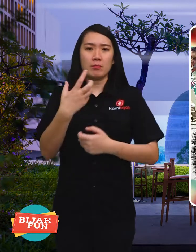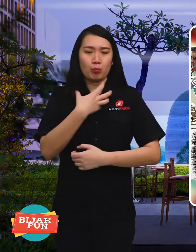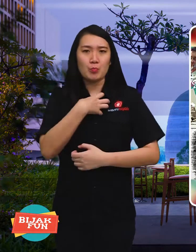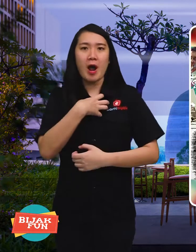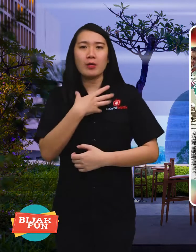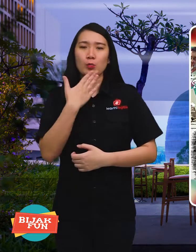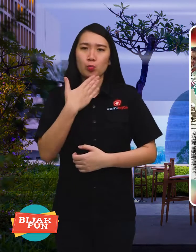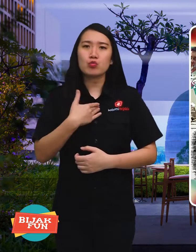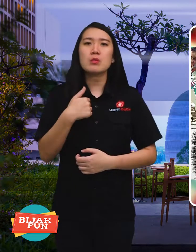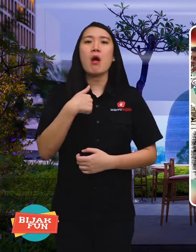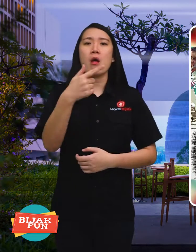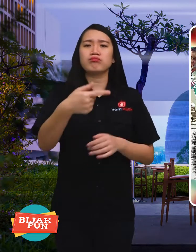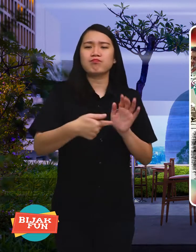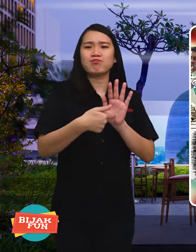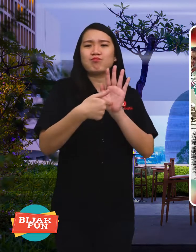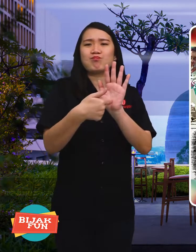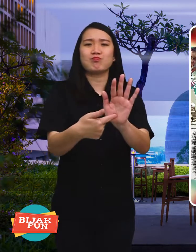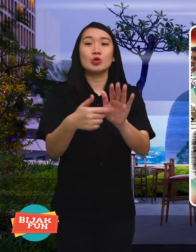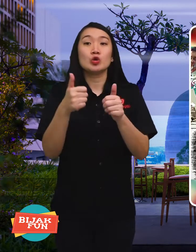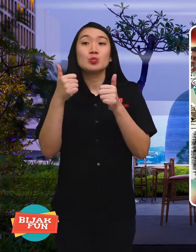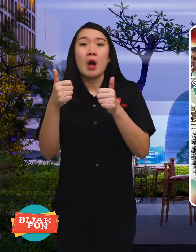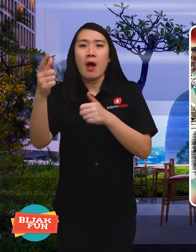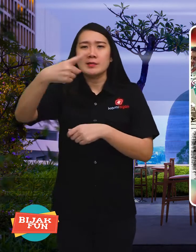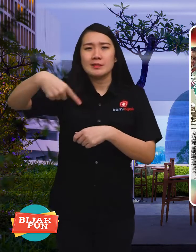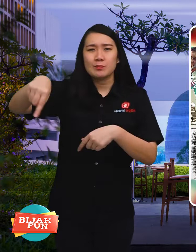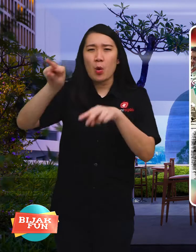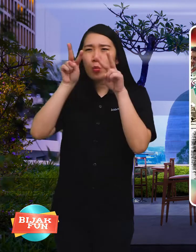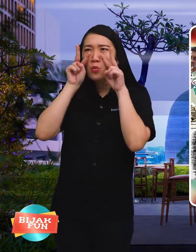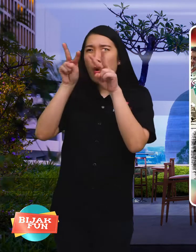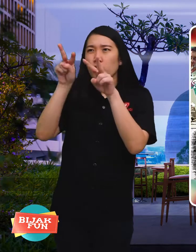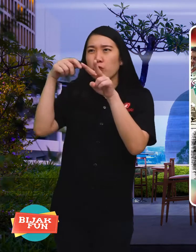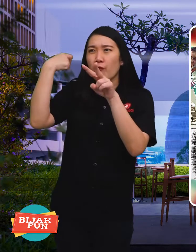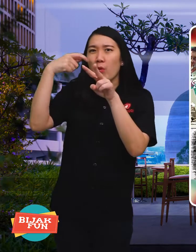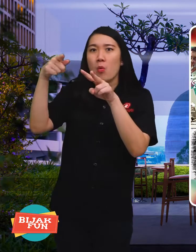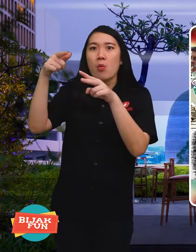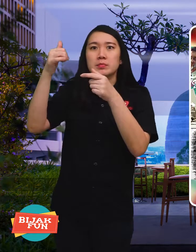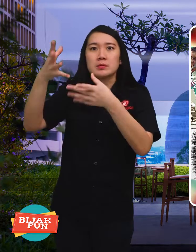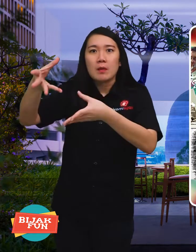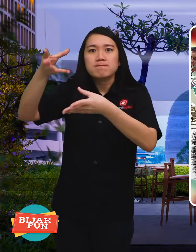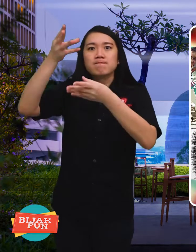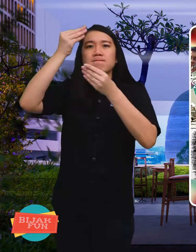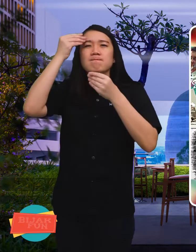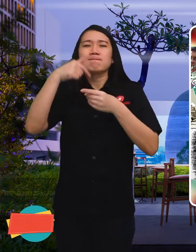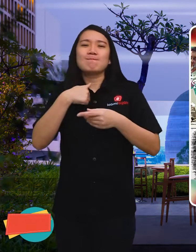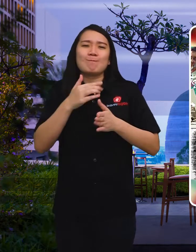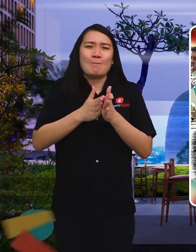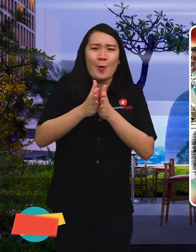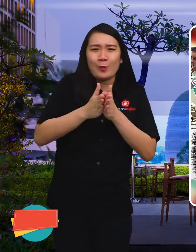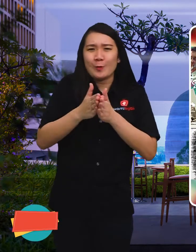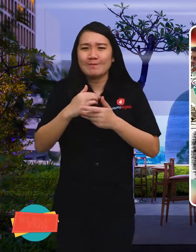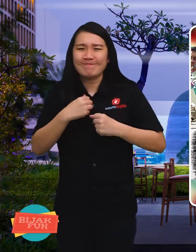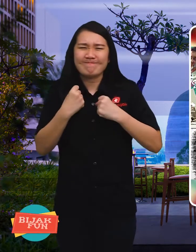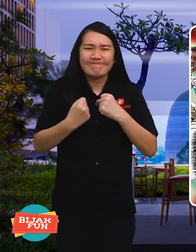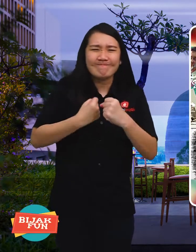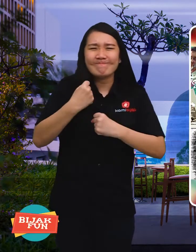to show his talent so that the audience can be motivated